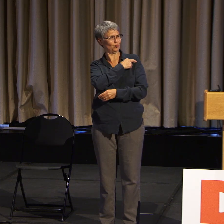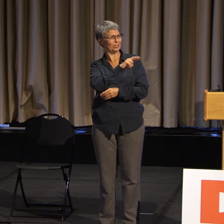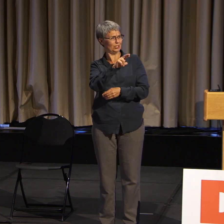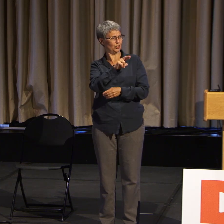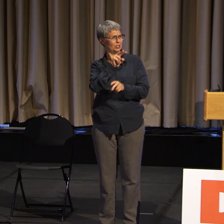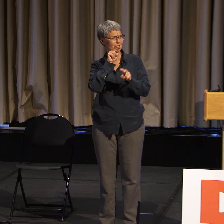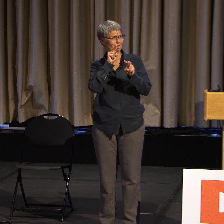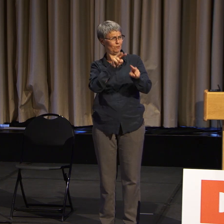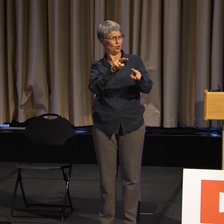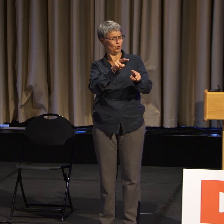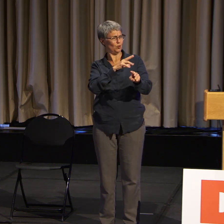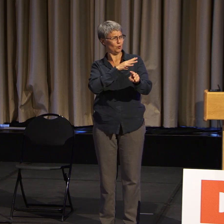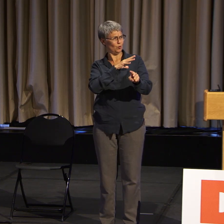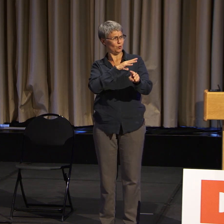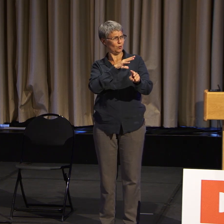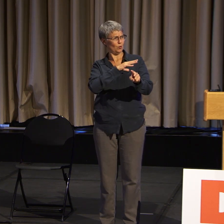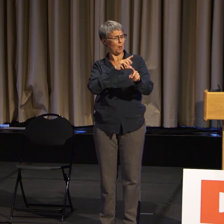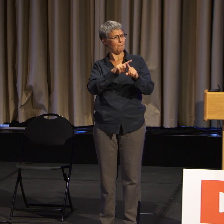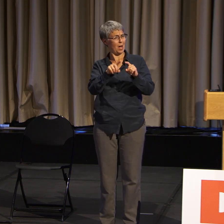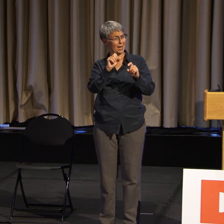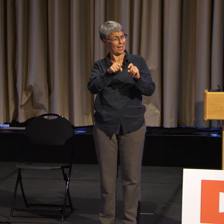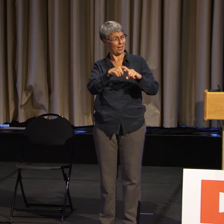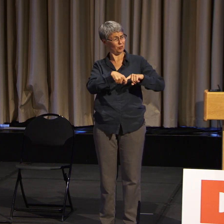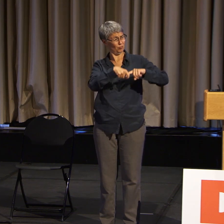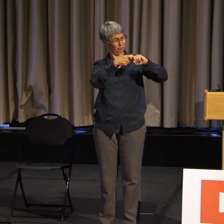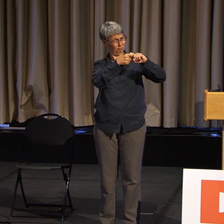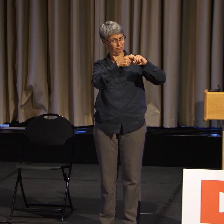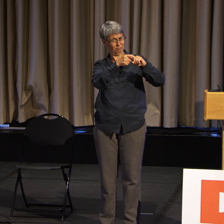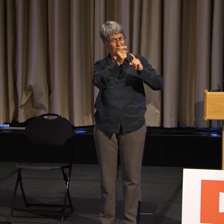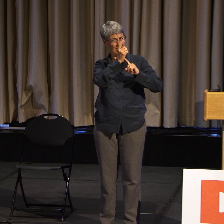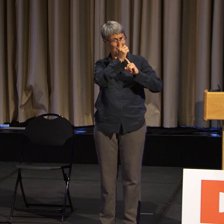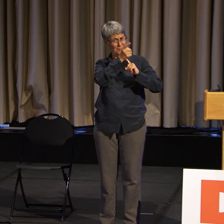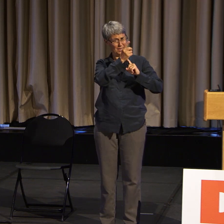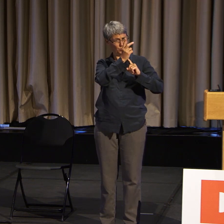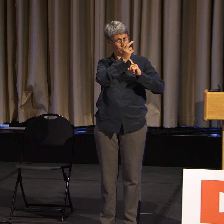But can you put that aside a little bit, because I'm sorry,